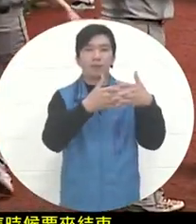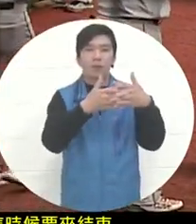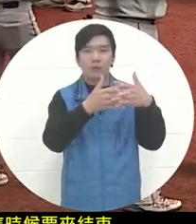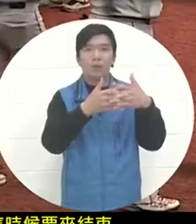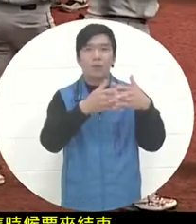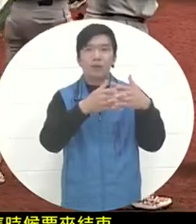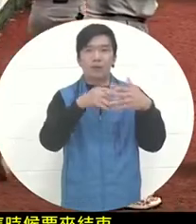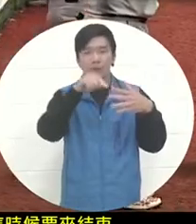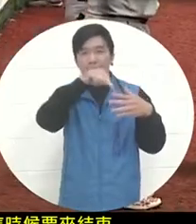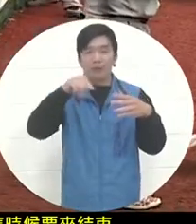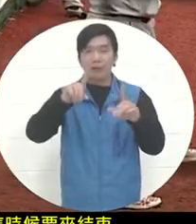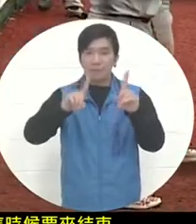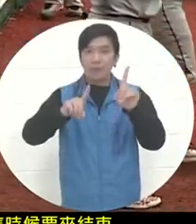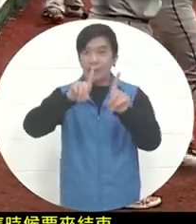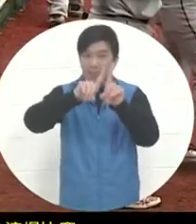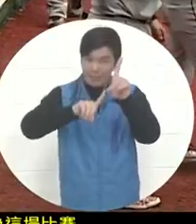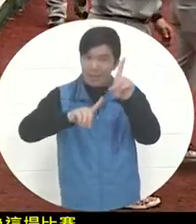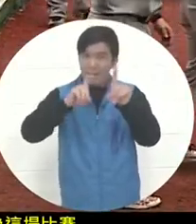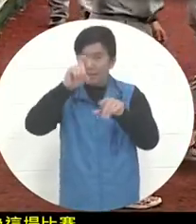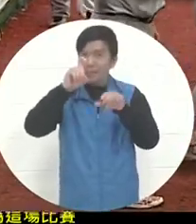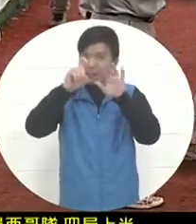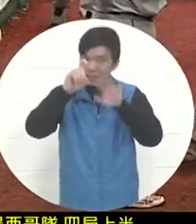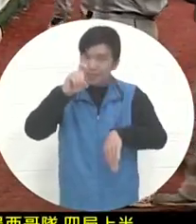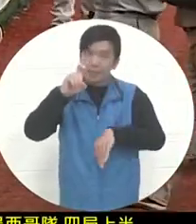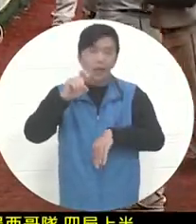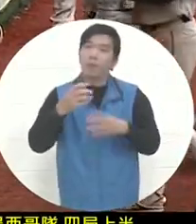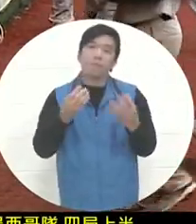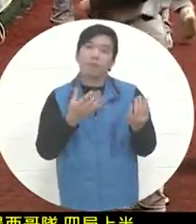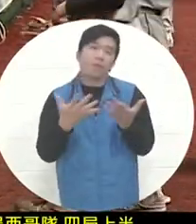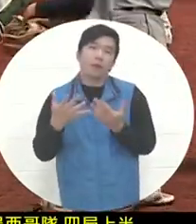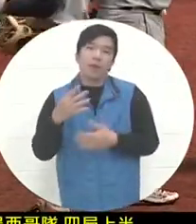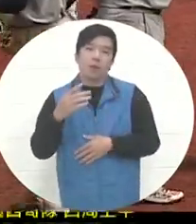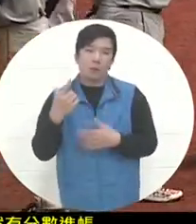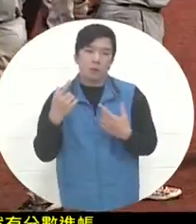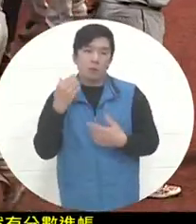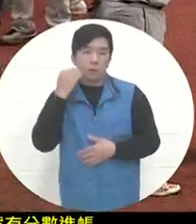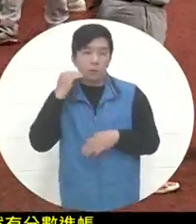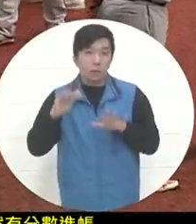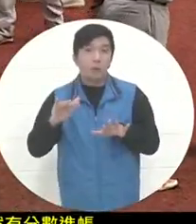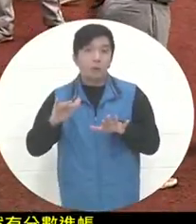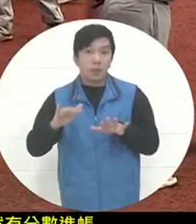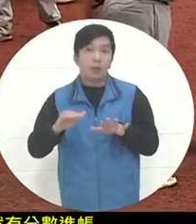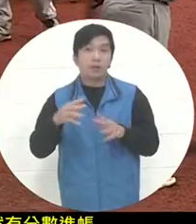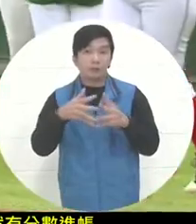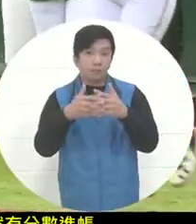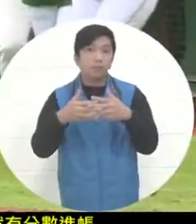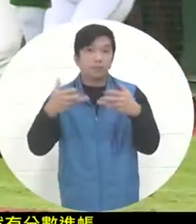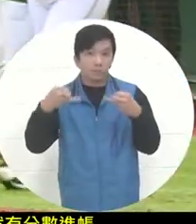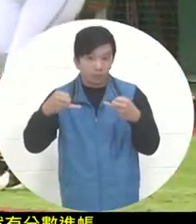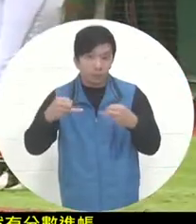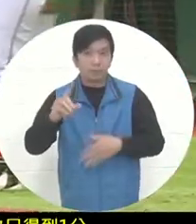in this game . There is no way to get more than 4 points, so the final score is 1:13. It